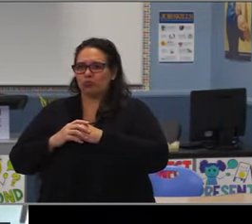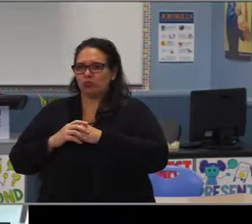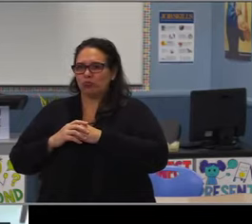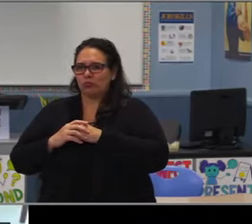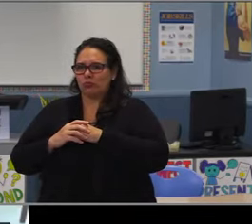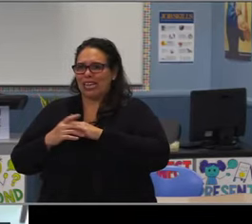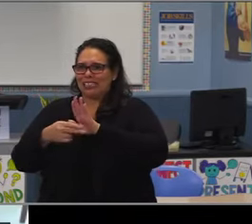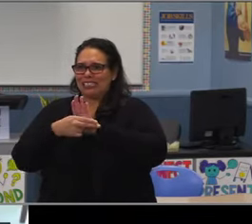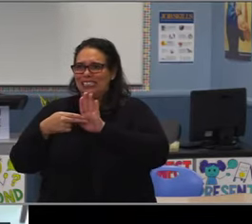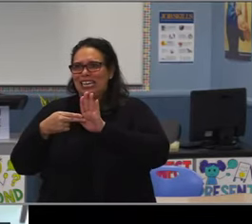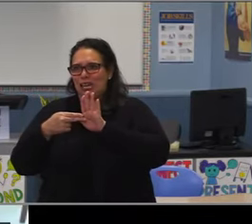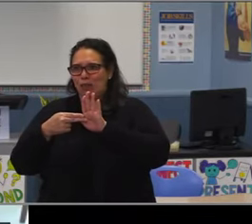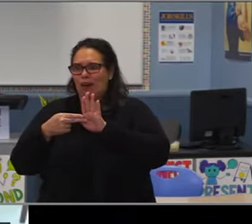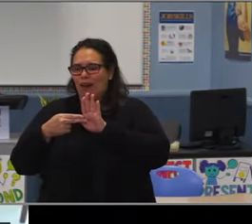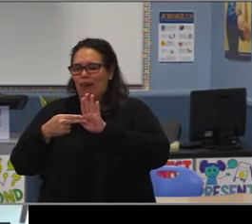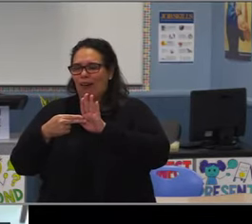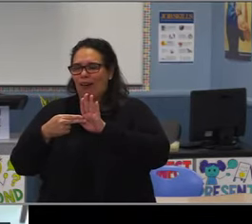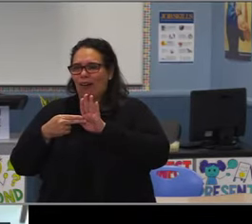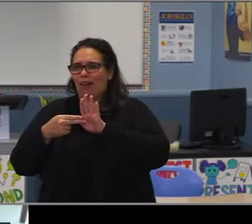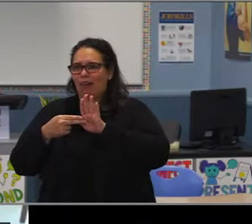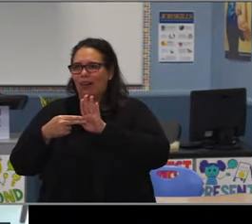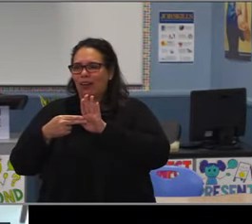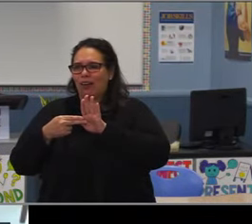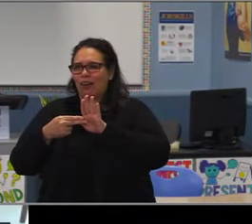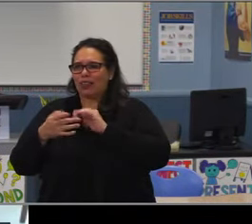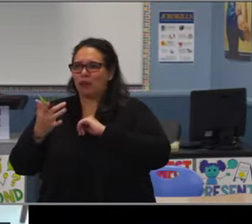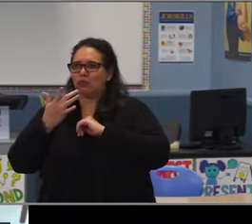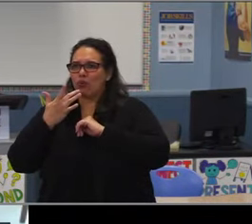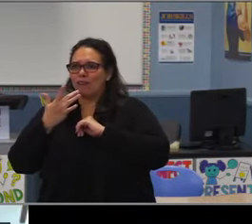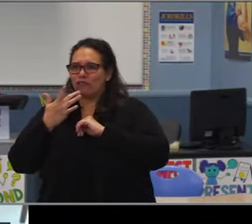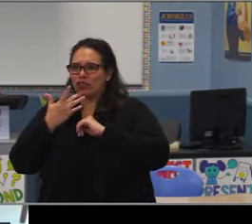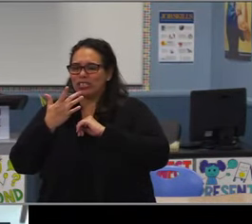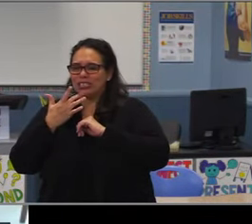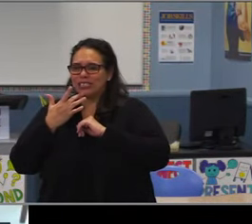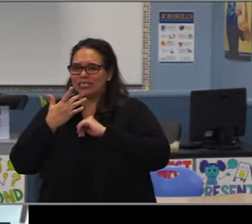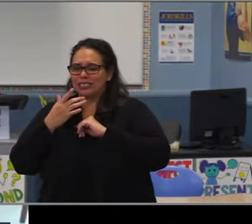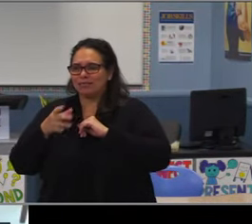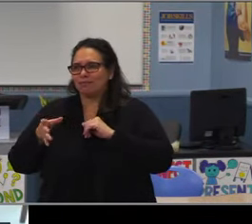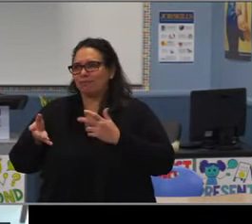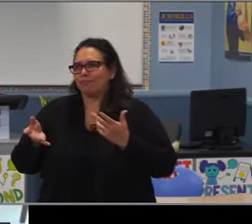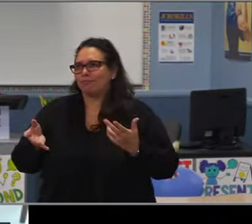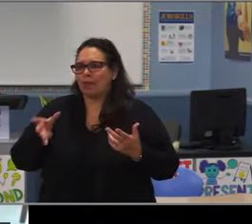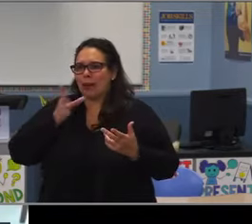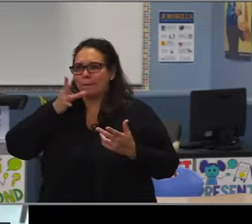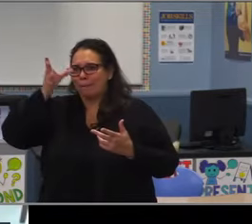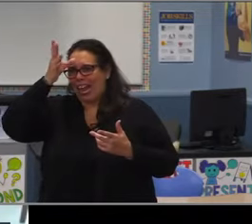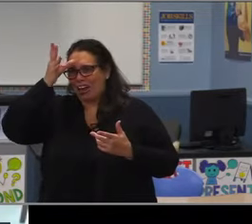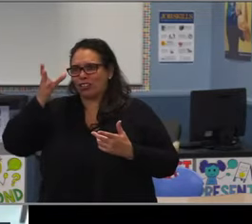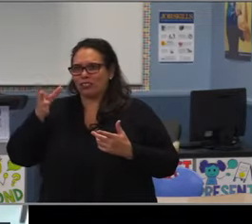that leave the district over that because they prefer a smaller middle-school option. So in the conversations that we have